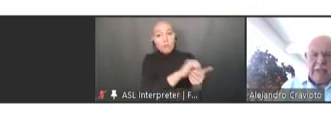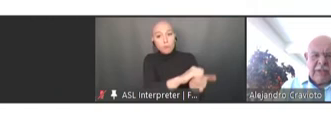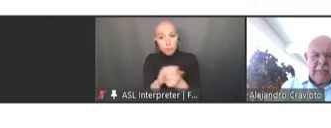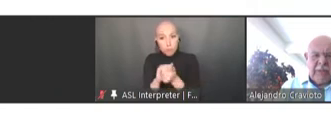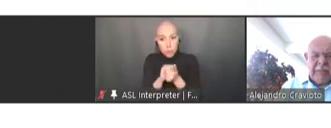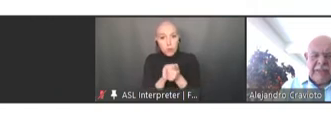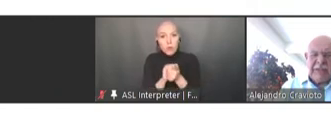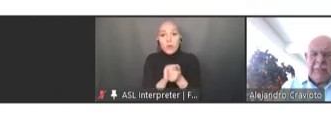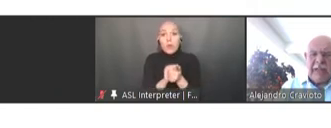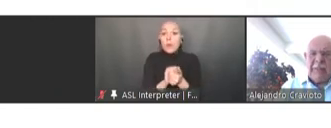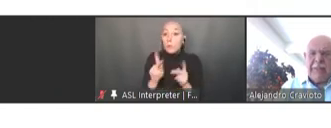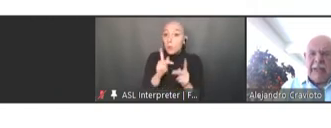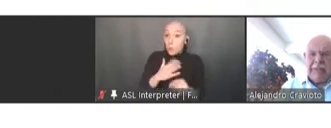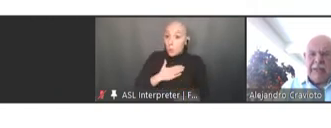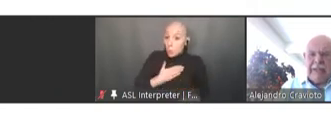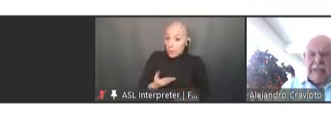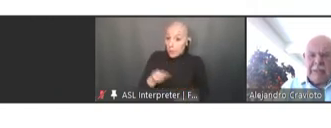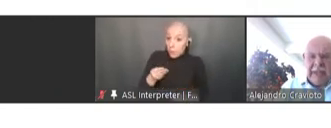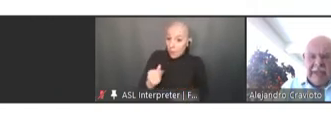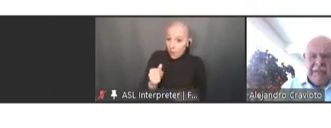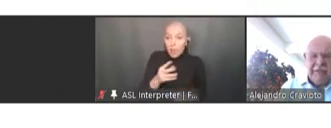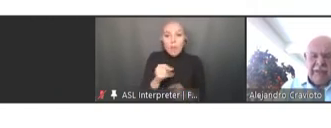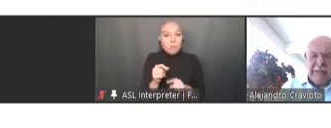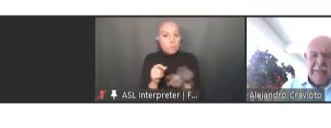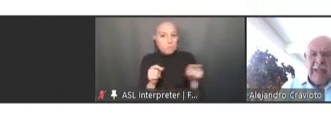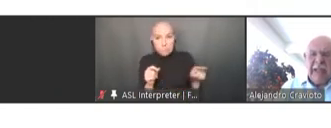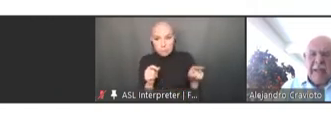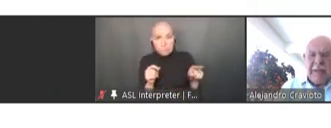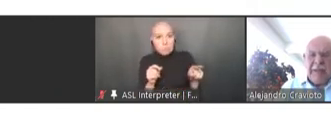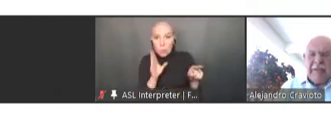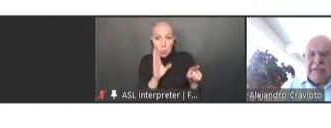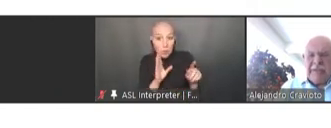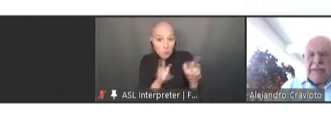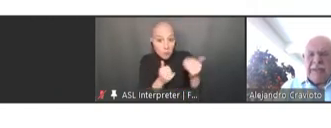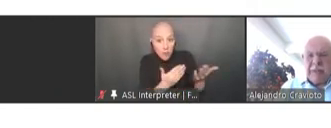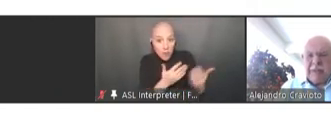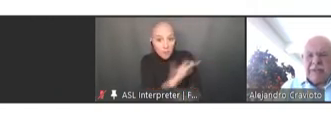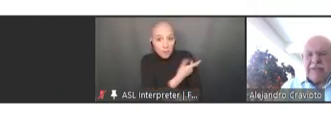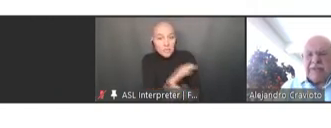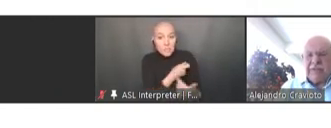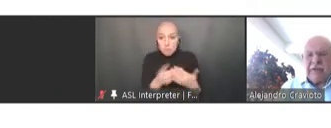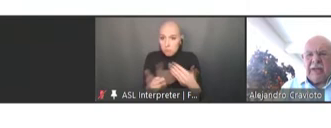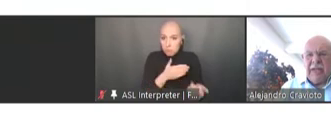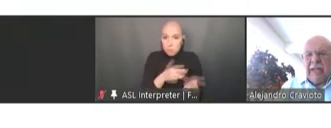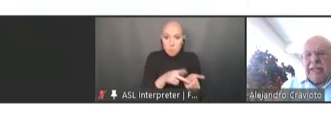that will be supplied without the need to paying for them have been receiving doses so far that